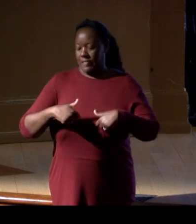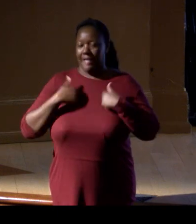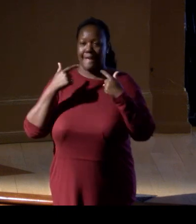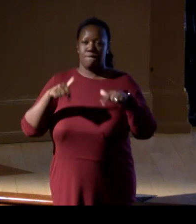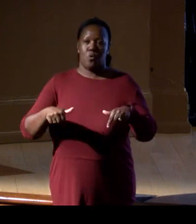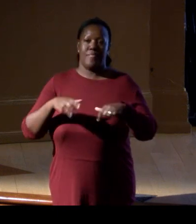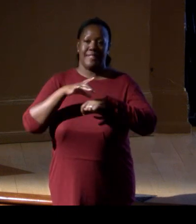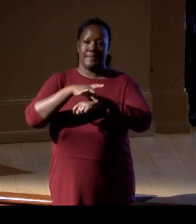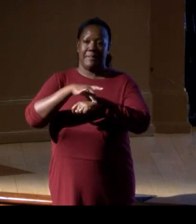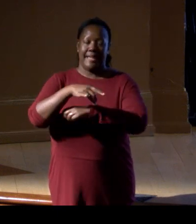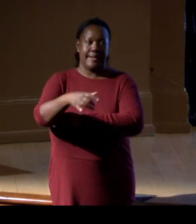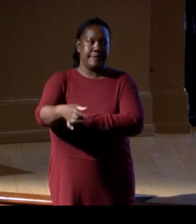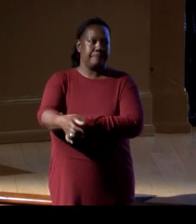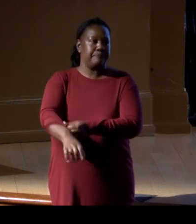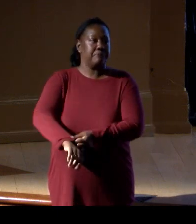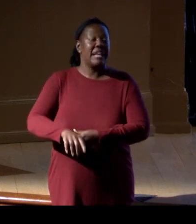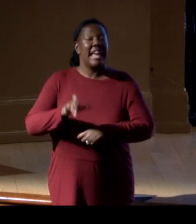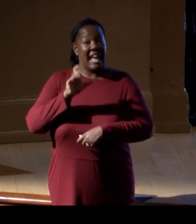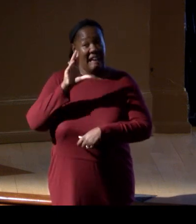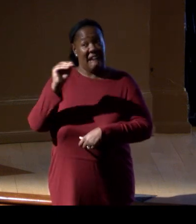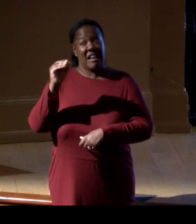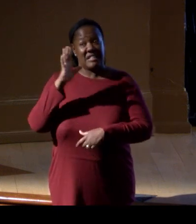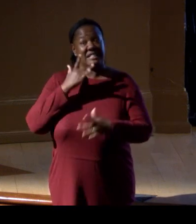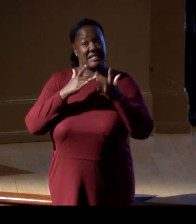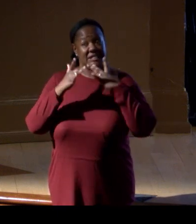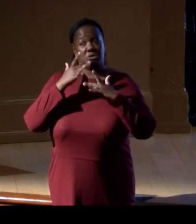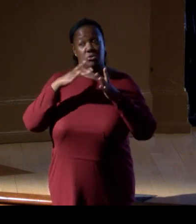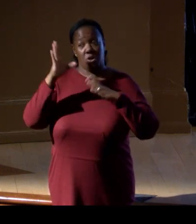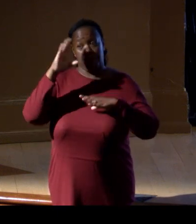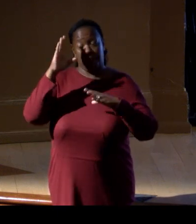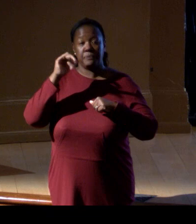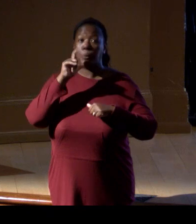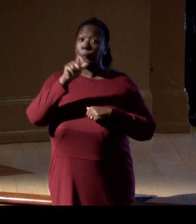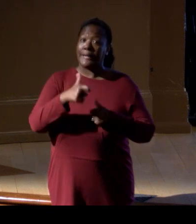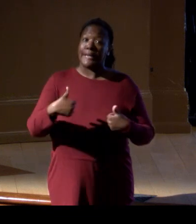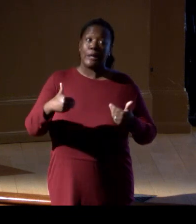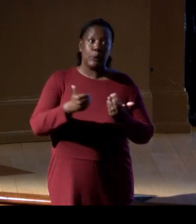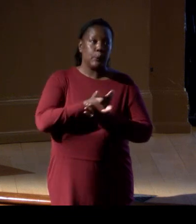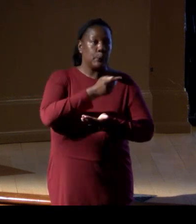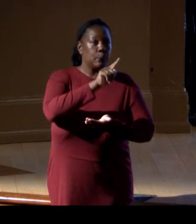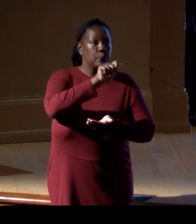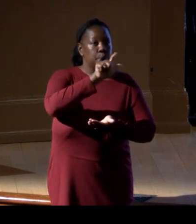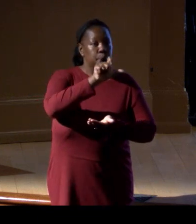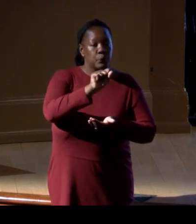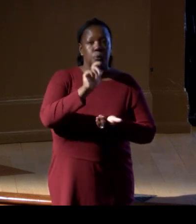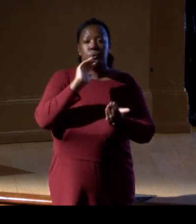We need new tools, new strategies, bigger and broader partnerships to address this.